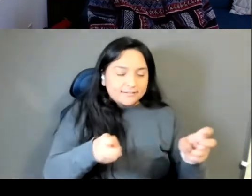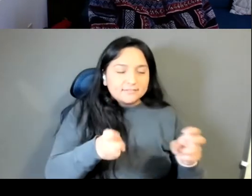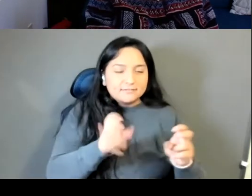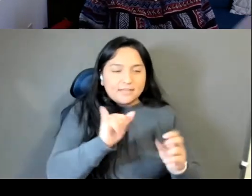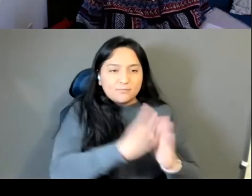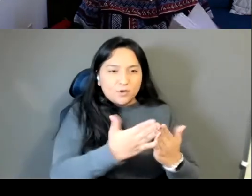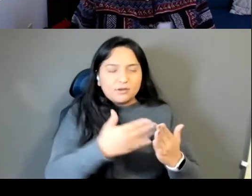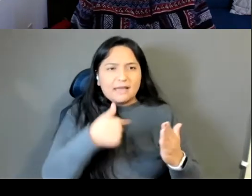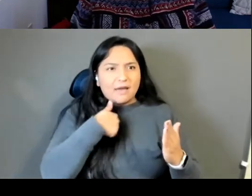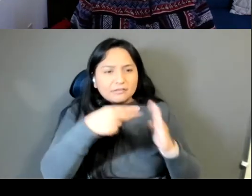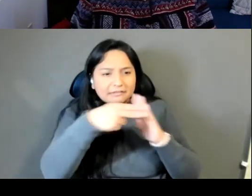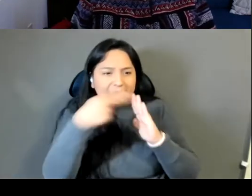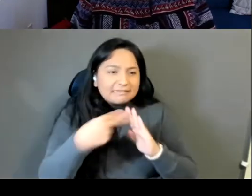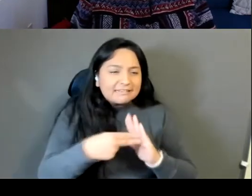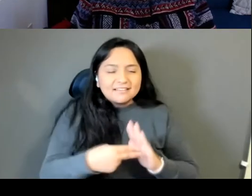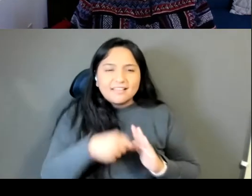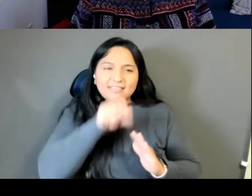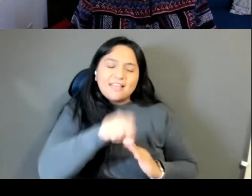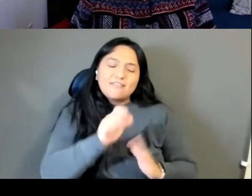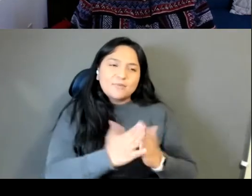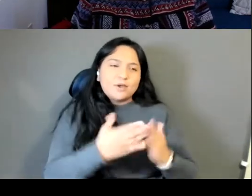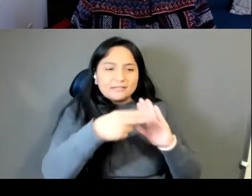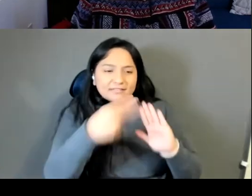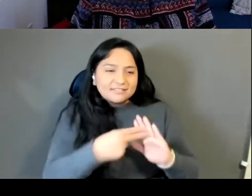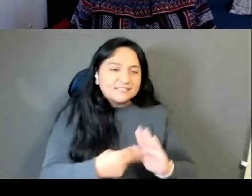copy of your book which was doing the same kind of highlighting on my computer.